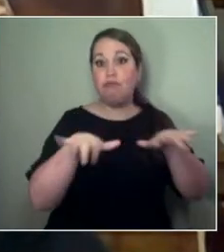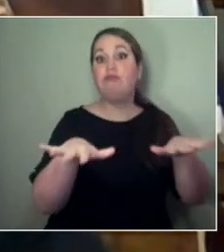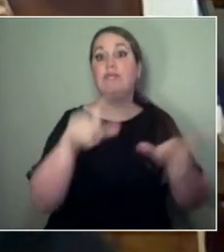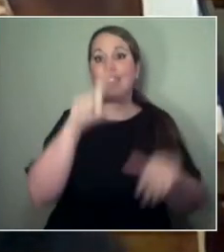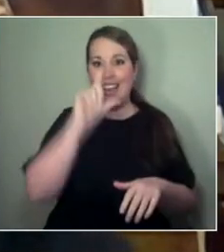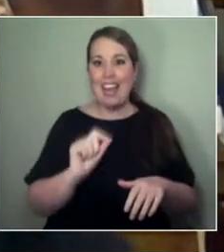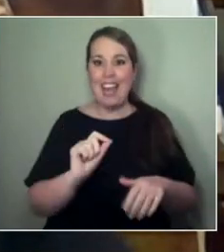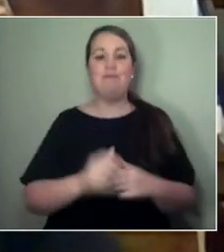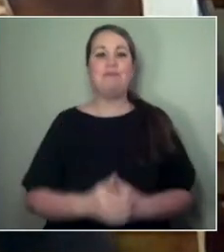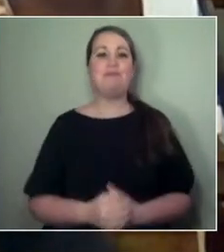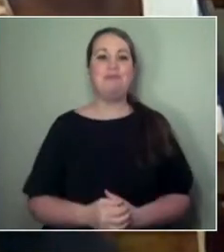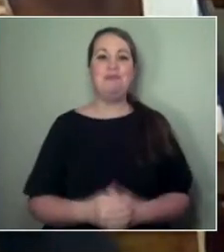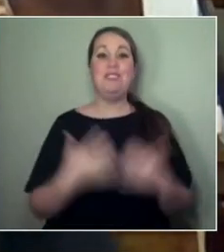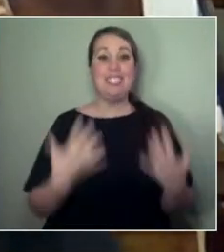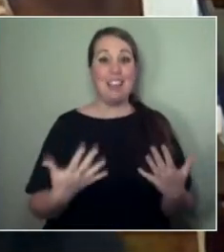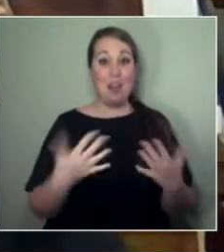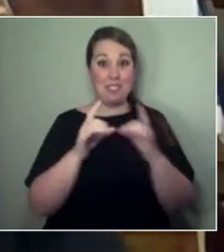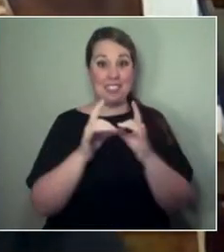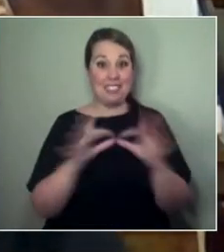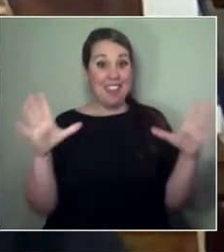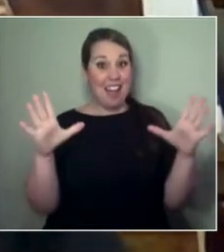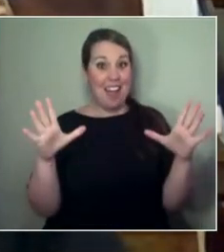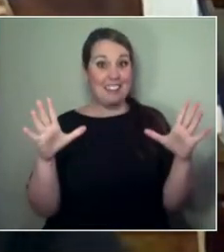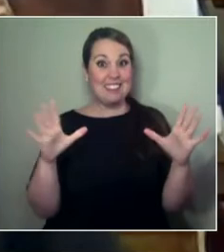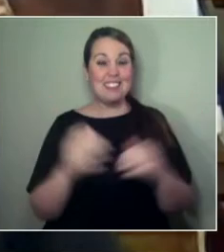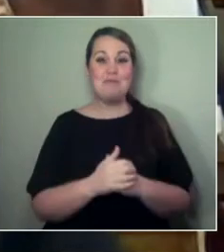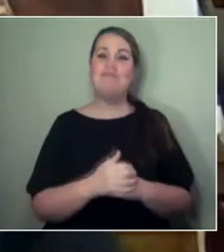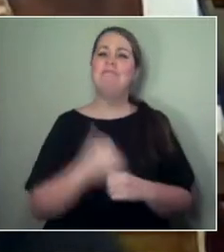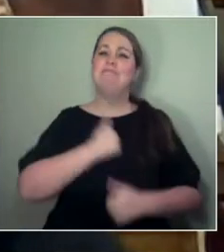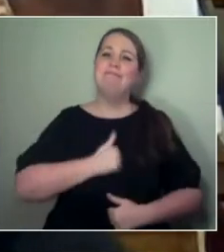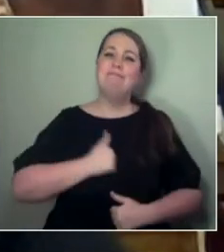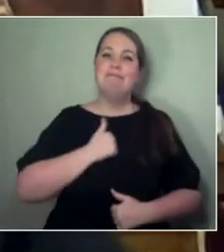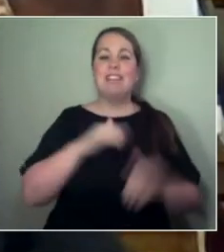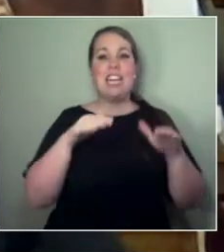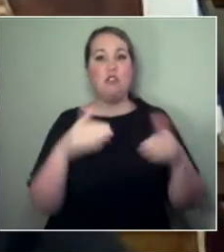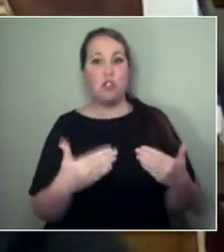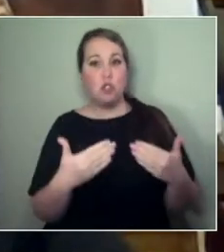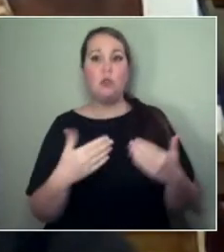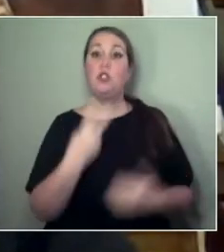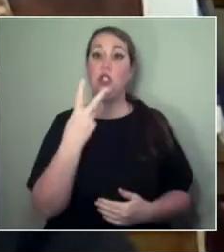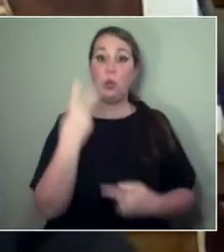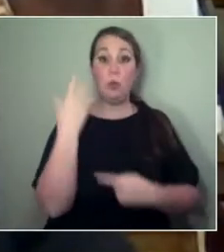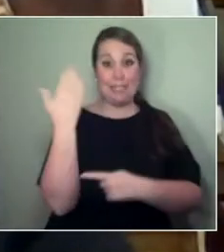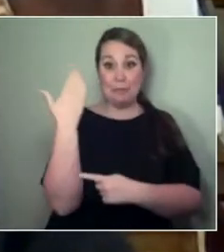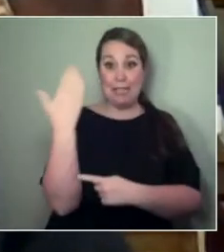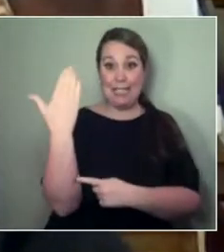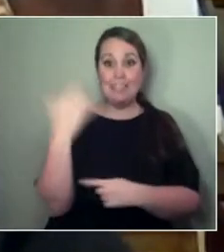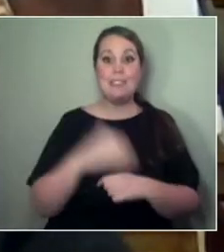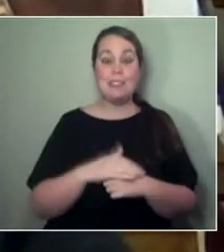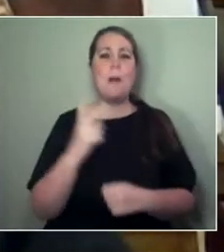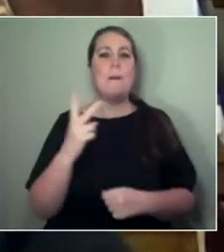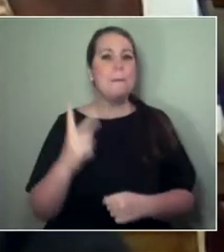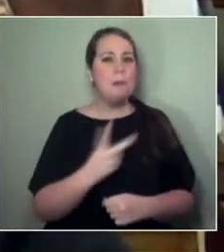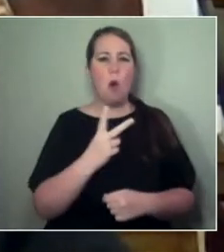Right — let's get to the business. It's my pleasure to introduce our two speakers, both fierce advocates for artists,